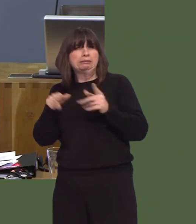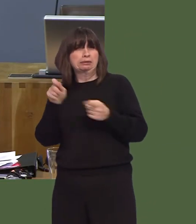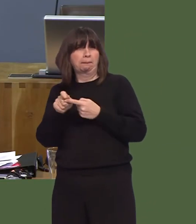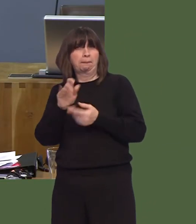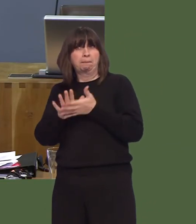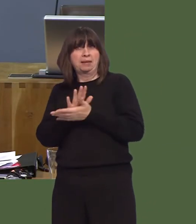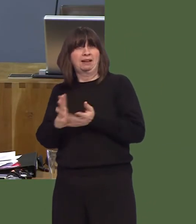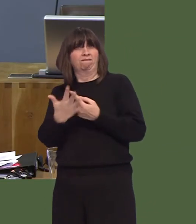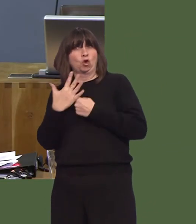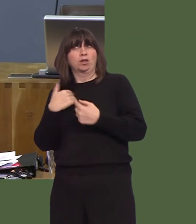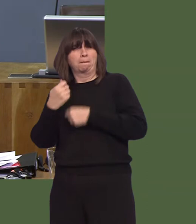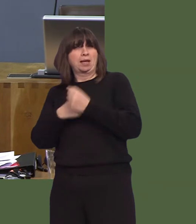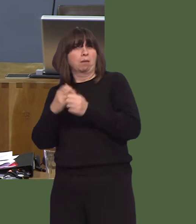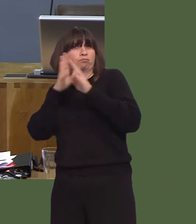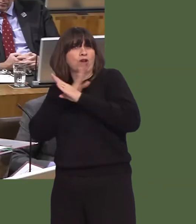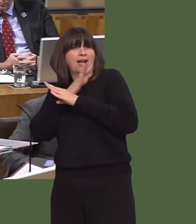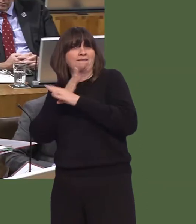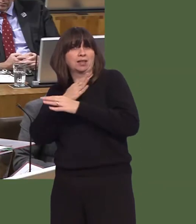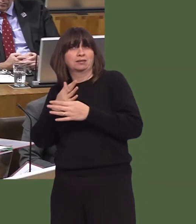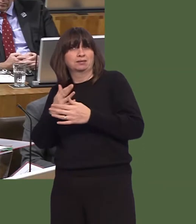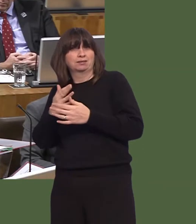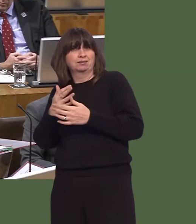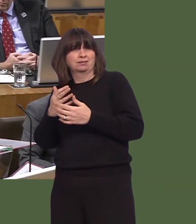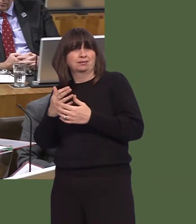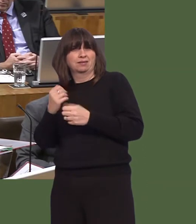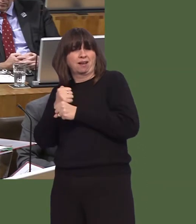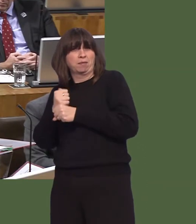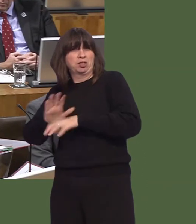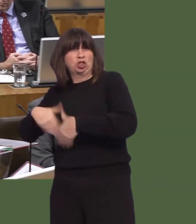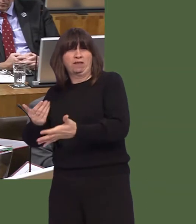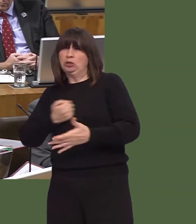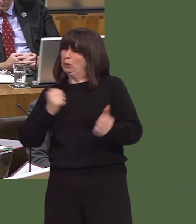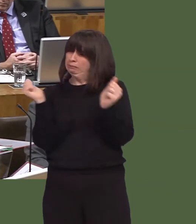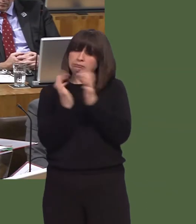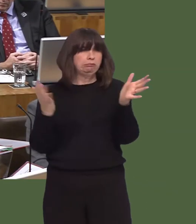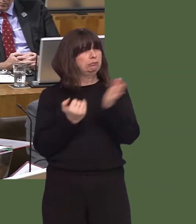us to privatise large parts of the public sectorósomething that we will oppose tooth and nail?